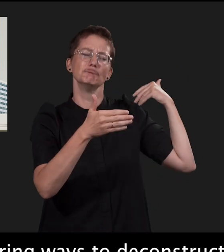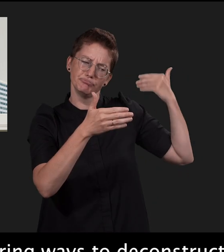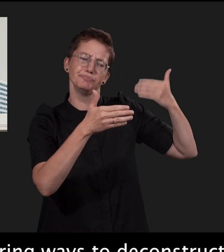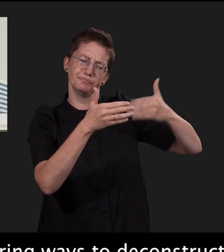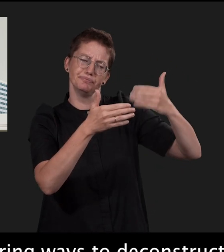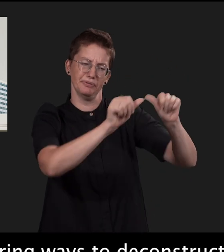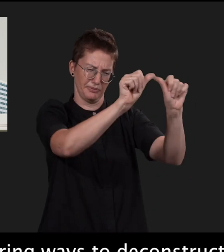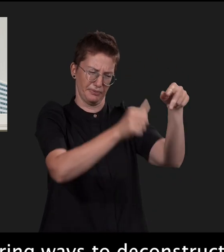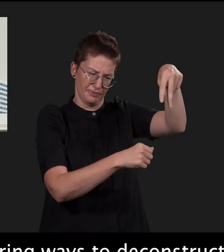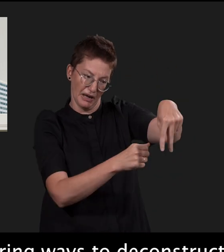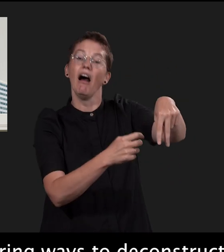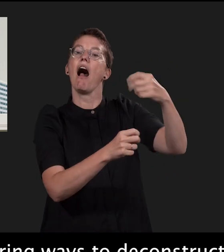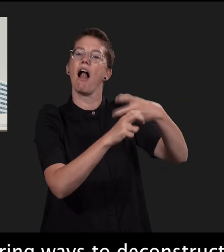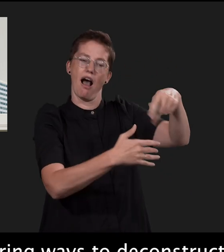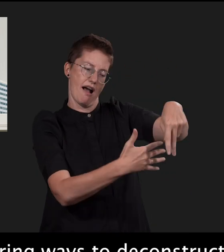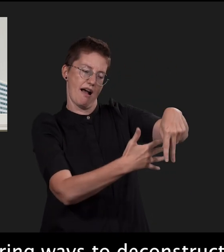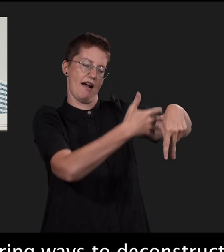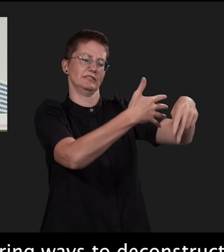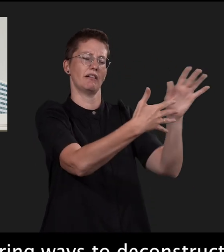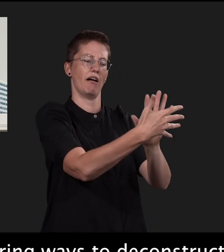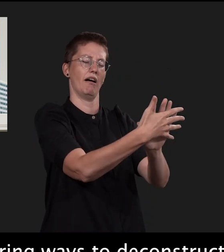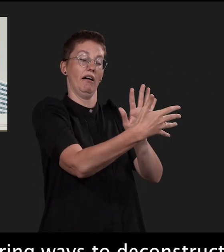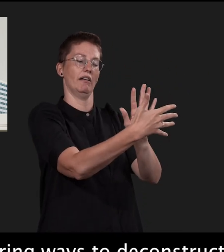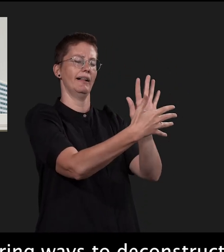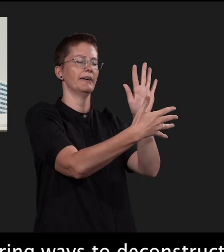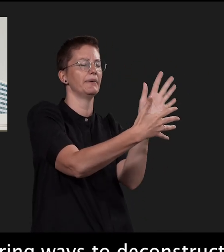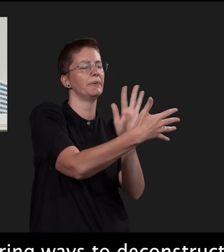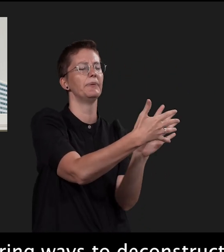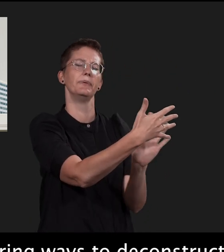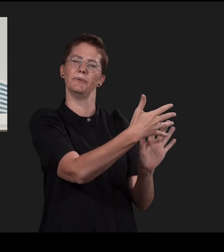exploring ways to deconstruct, kind of blur and abstract images.